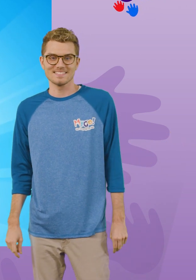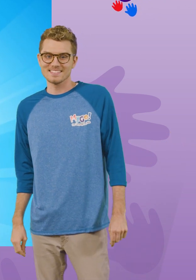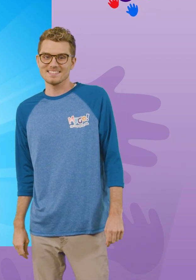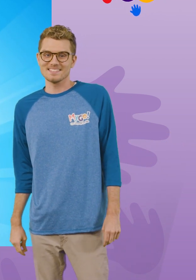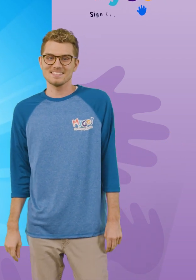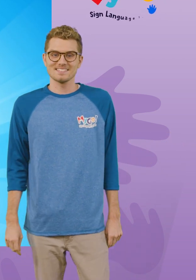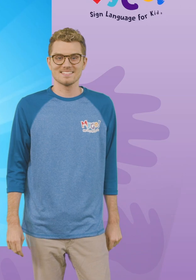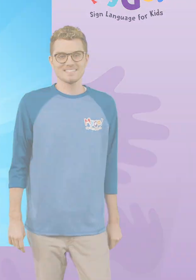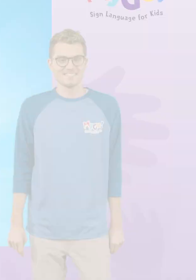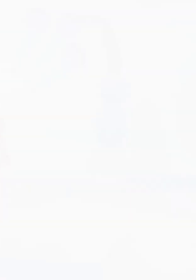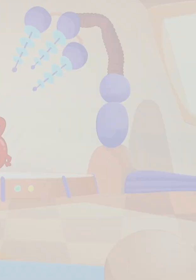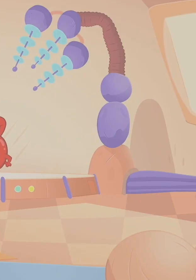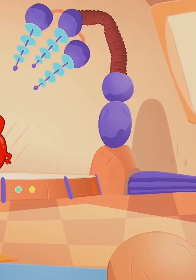[kids shout] Morphle!